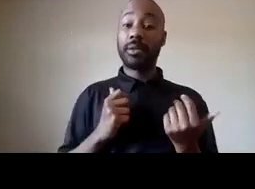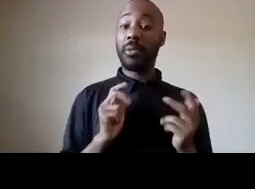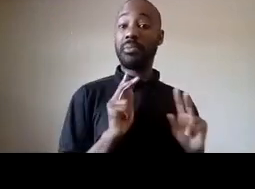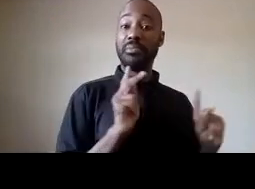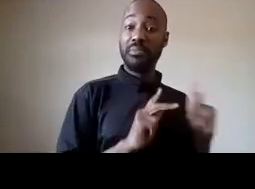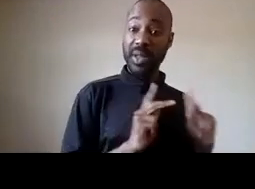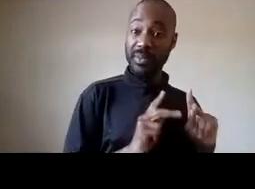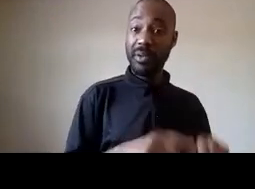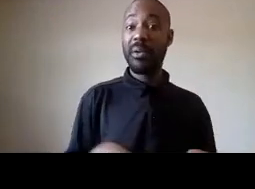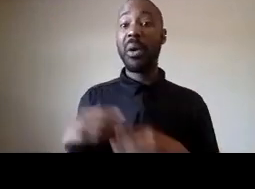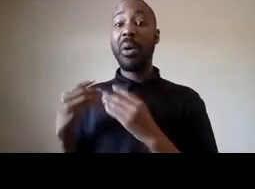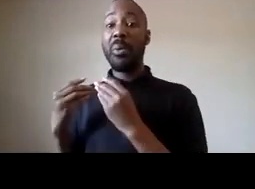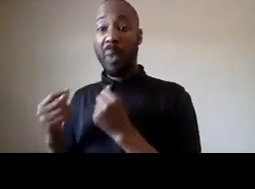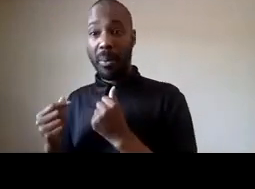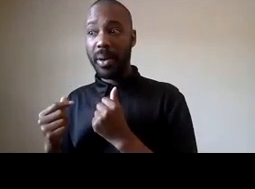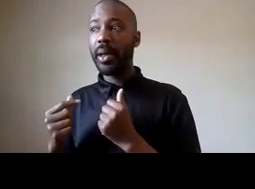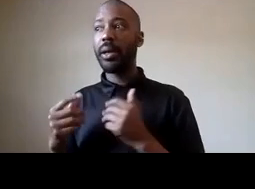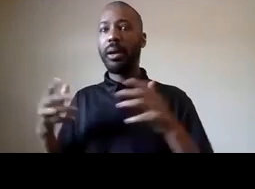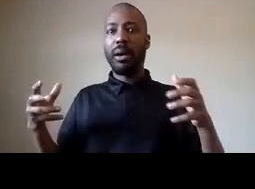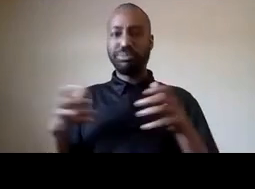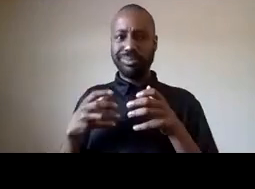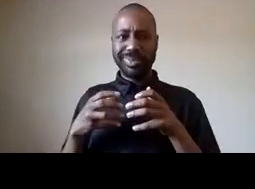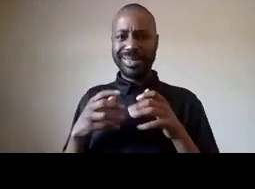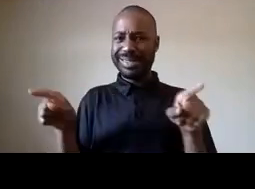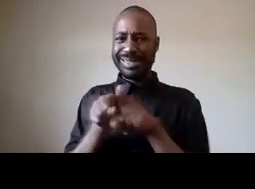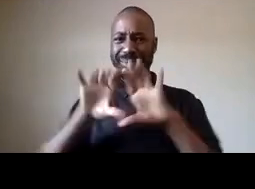put in the same category beyond that